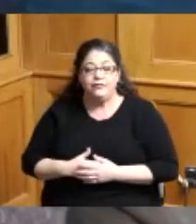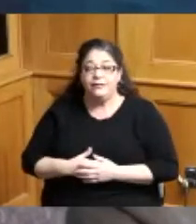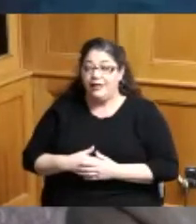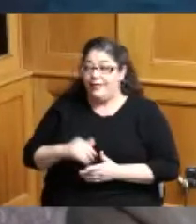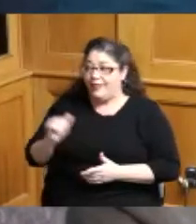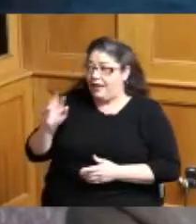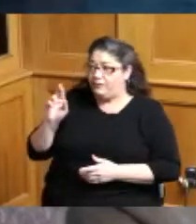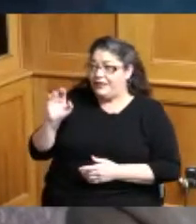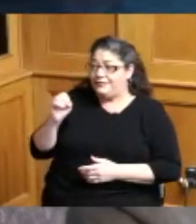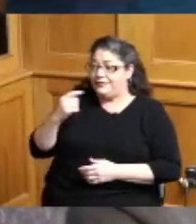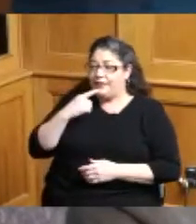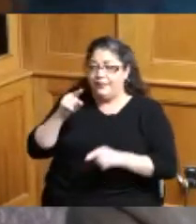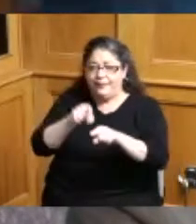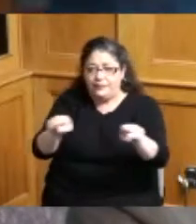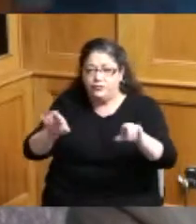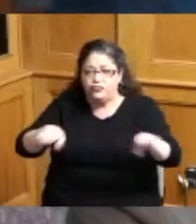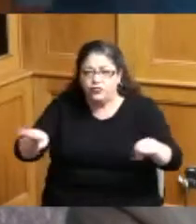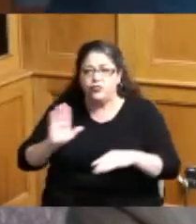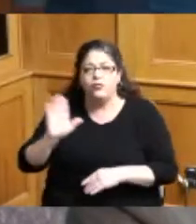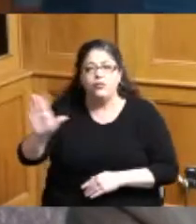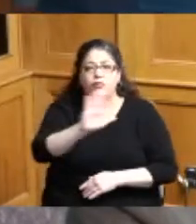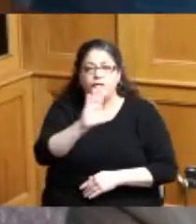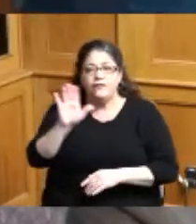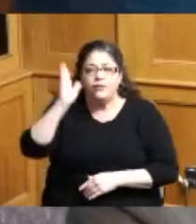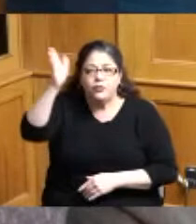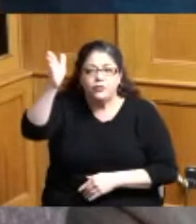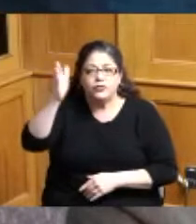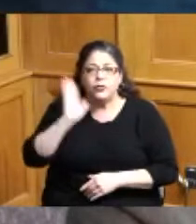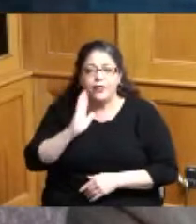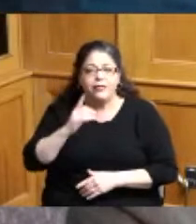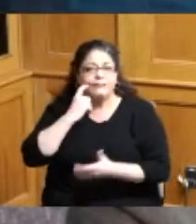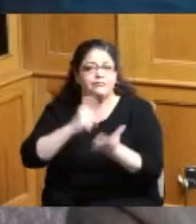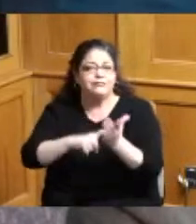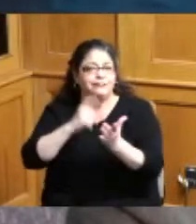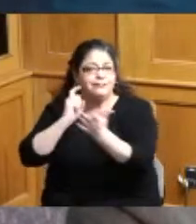and we are very proud I am personally very proud to recognize each and every one of them today